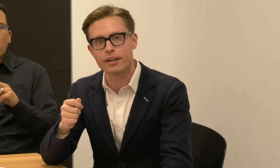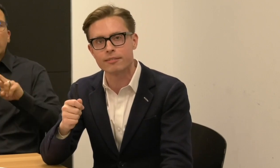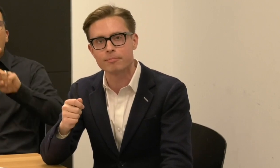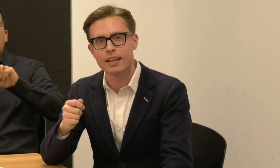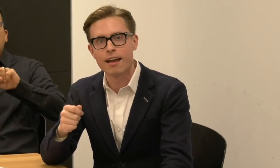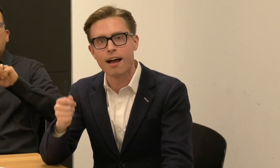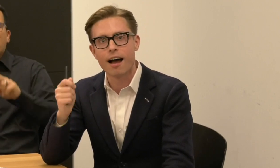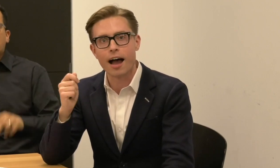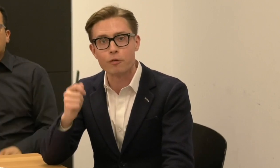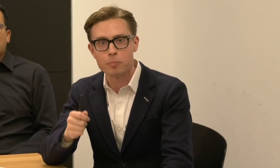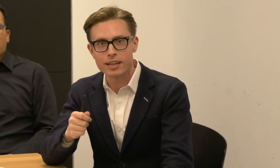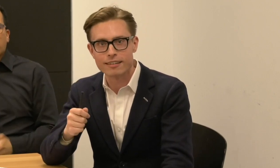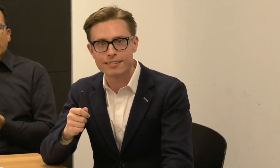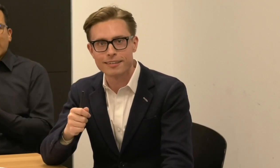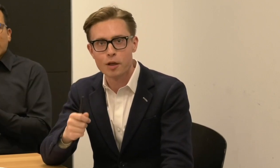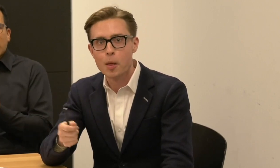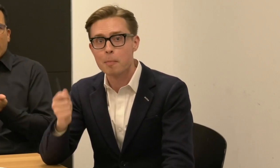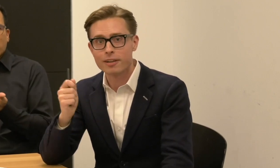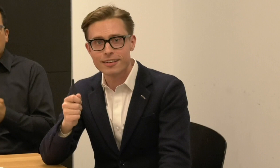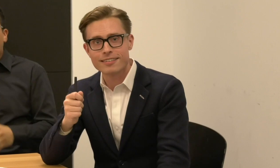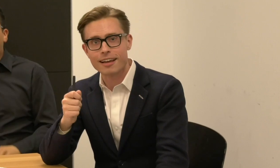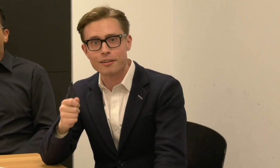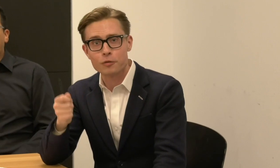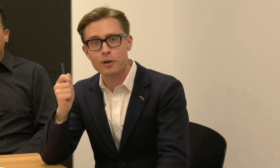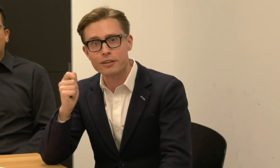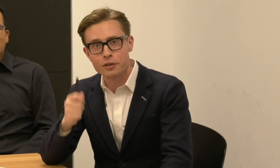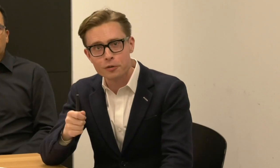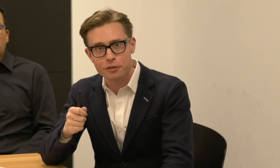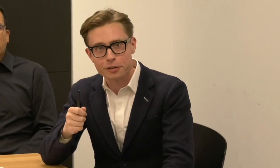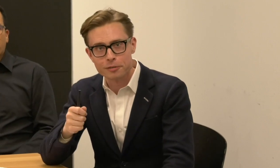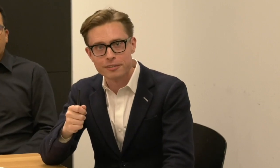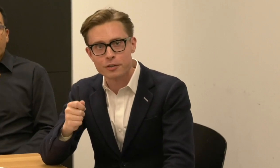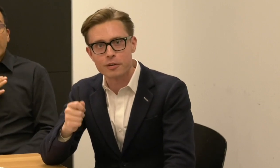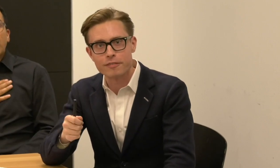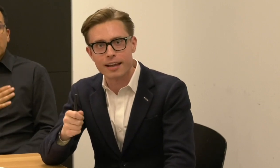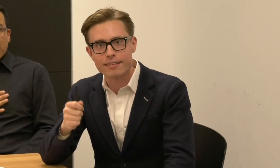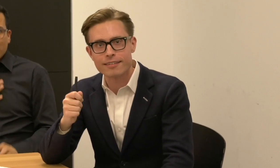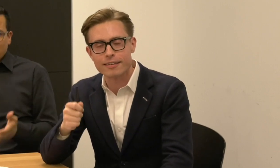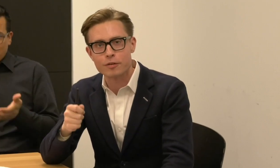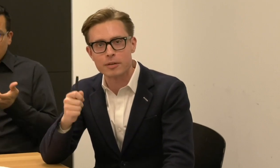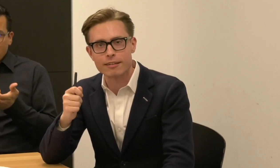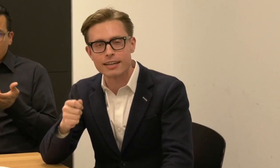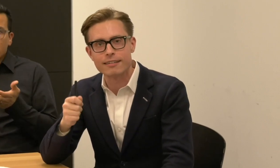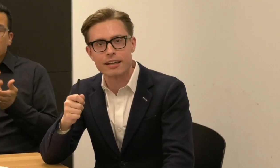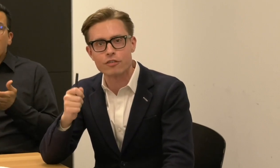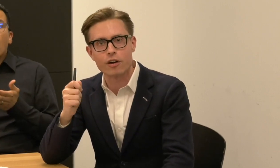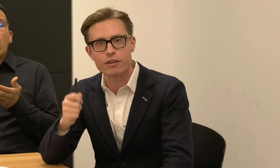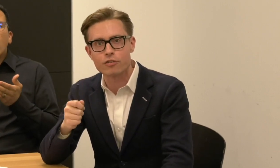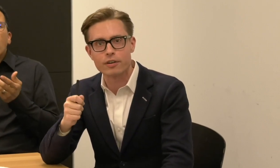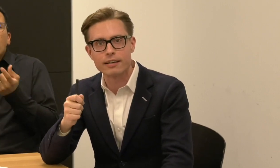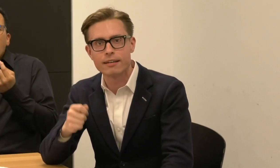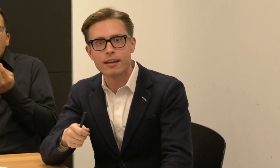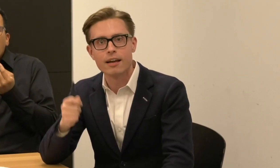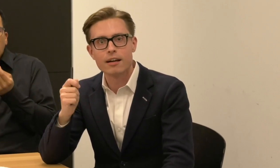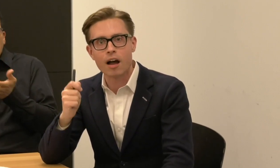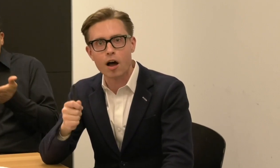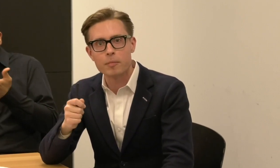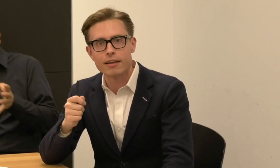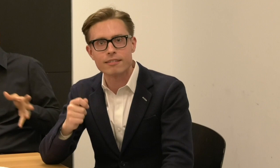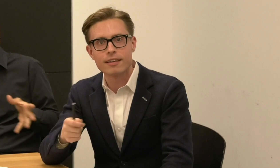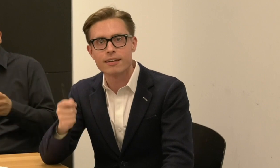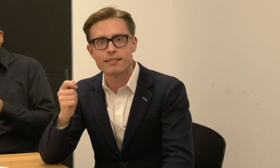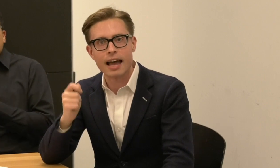I repeat, please tell us what you do to advance the Disability. Dance. Artistry.